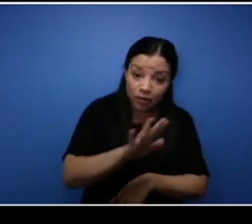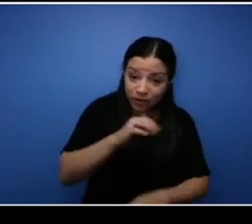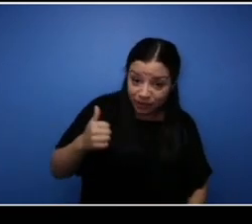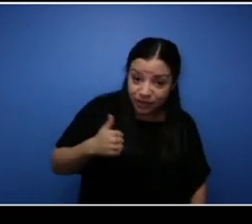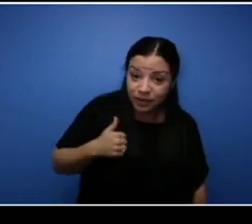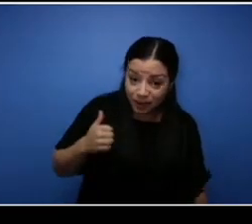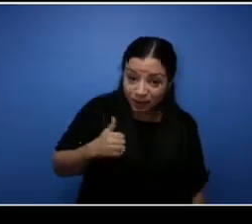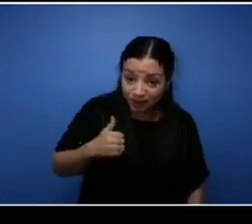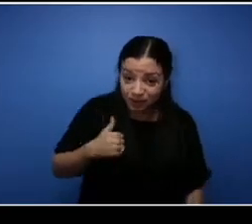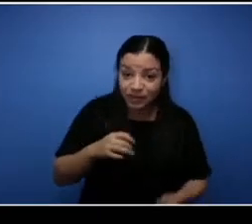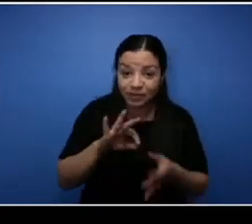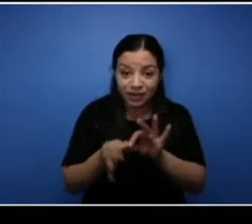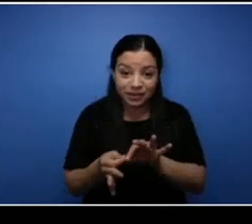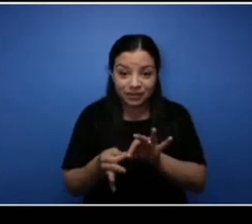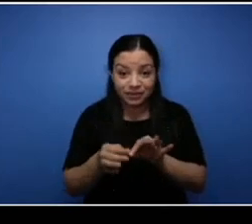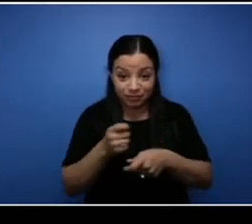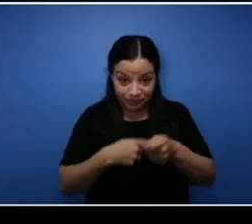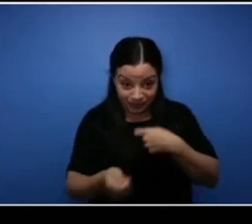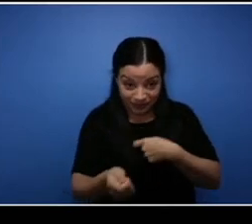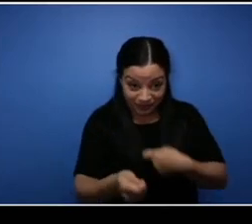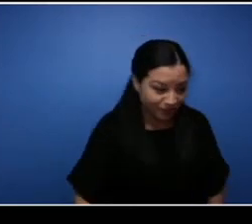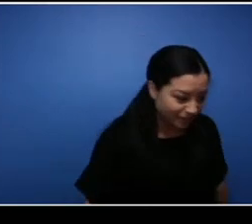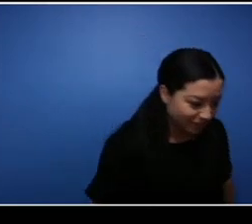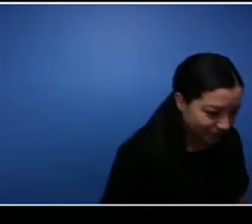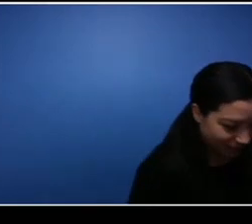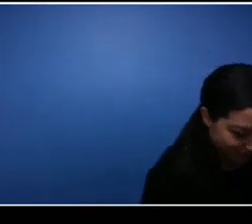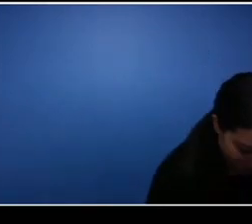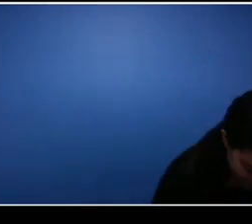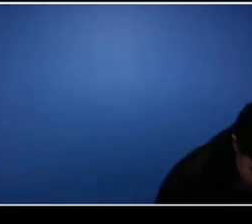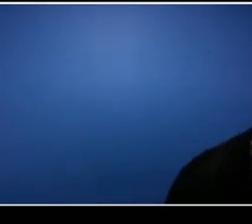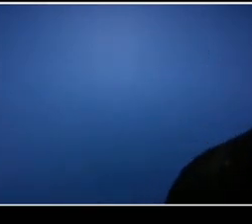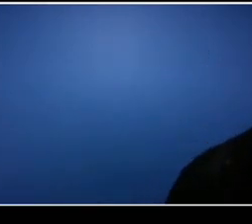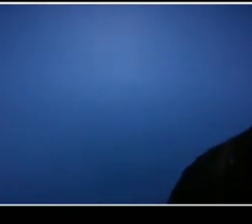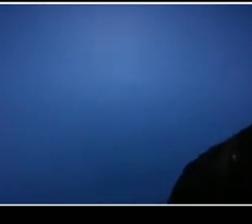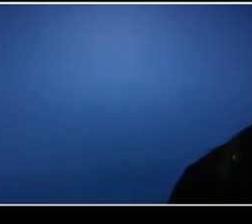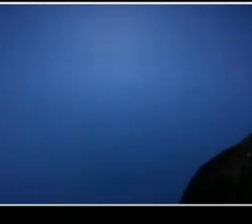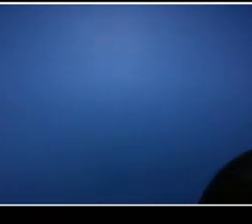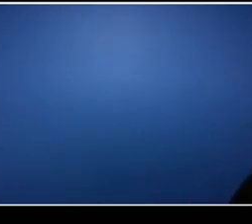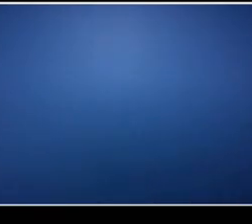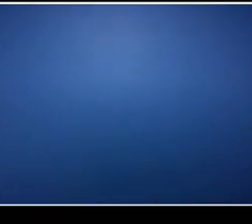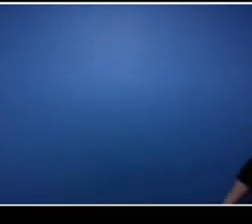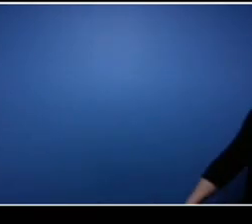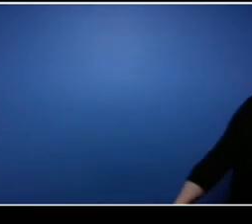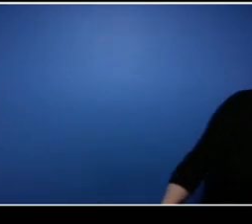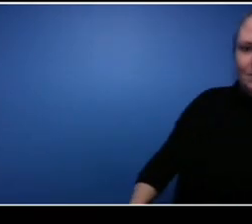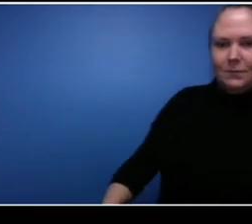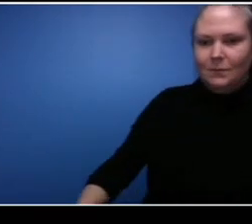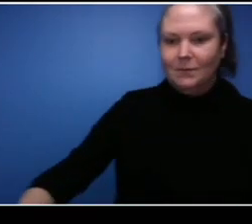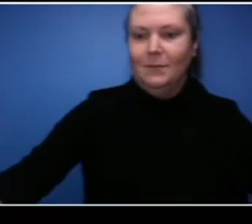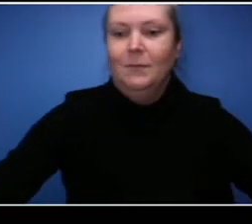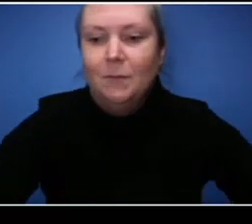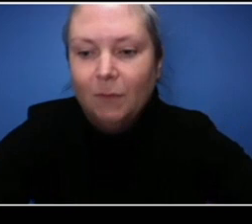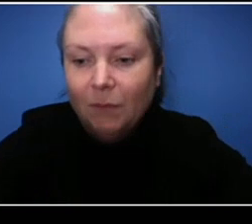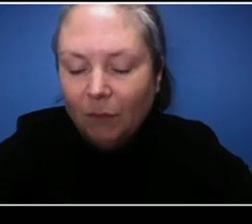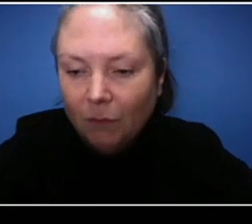I love that. I love that, Tia and I know so many Black women in the community look up